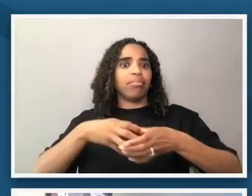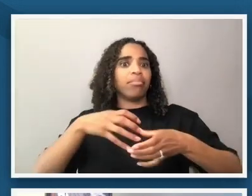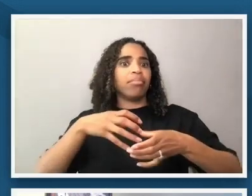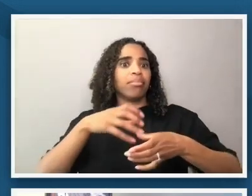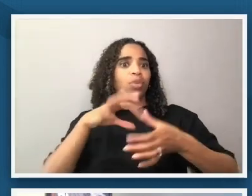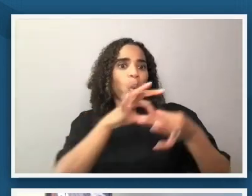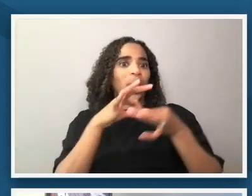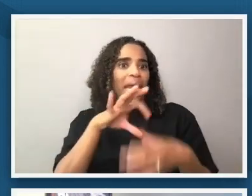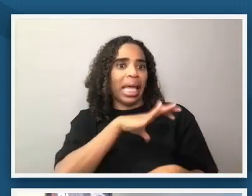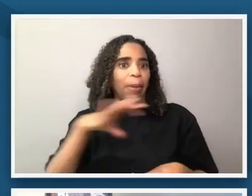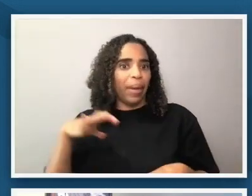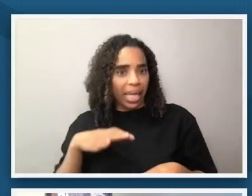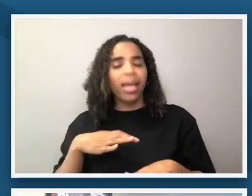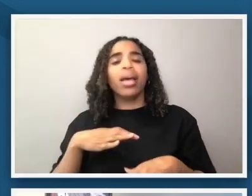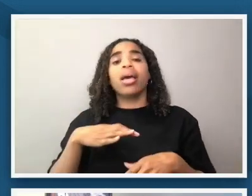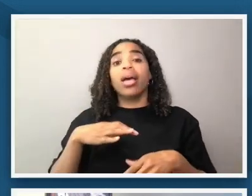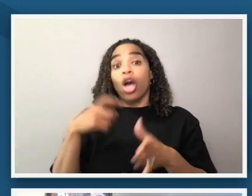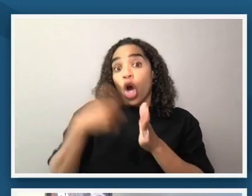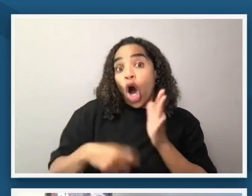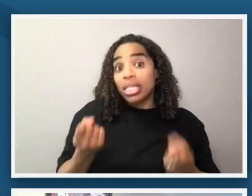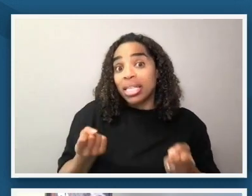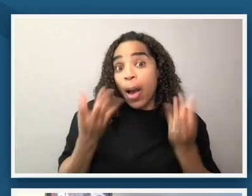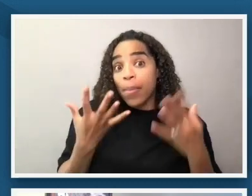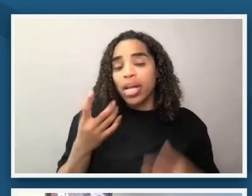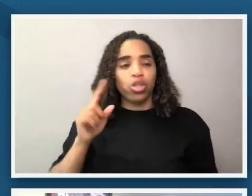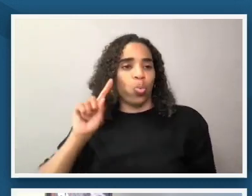and